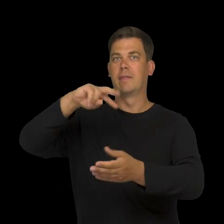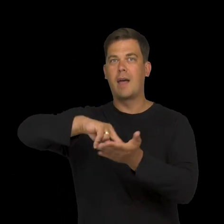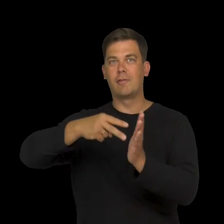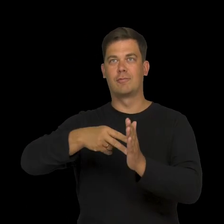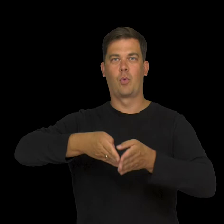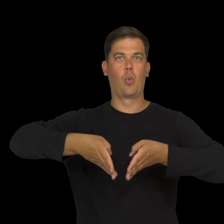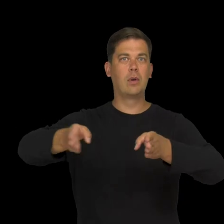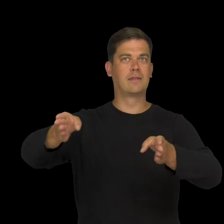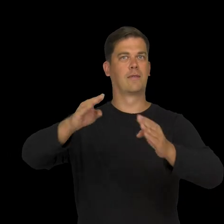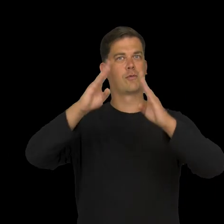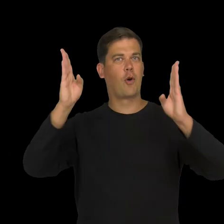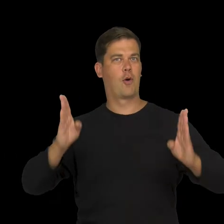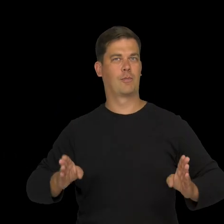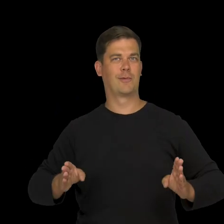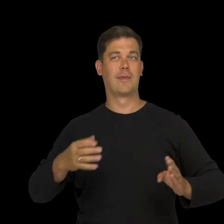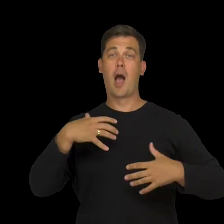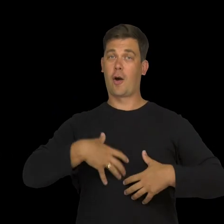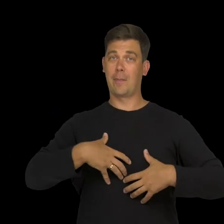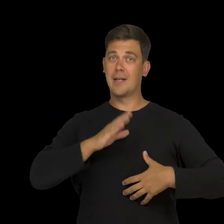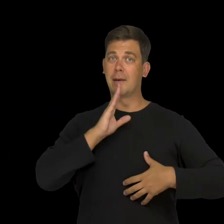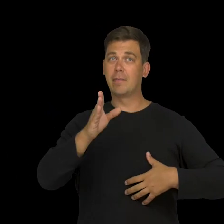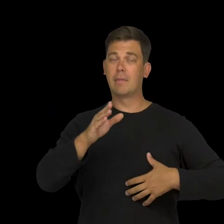People sang songs and danced on the streets and in the buildings.